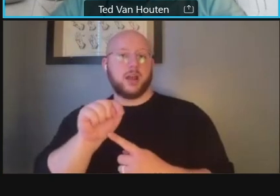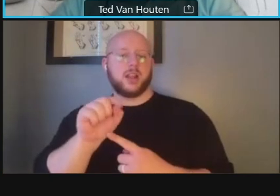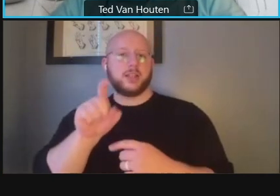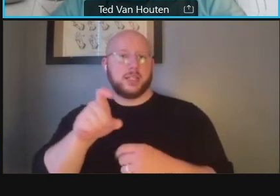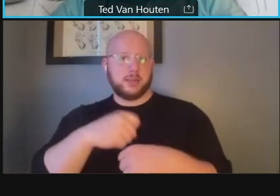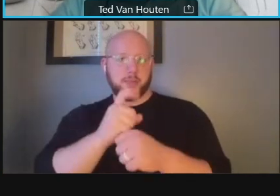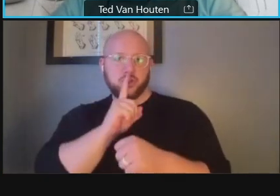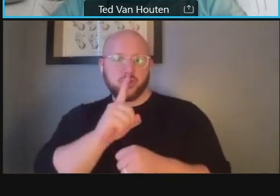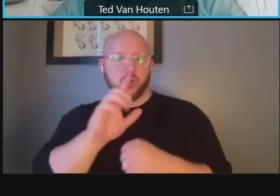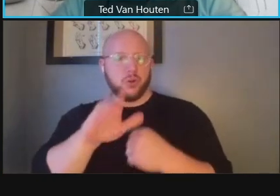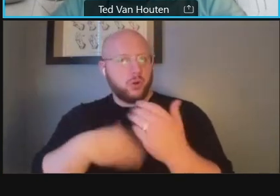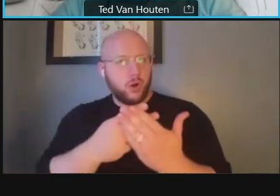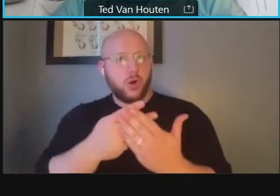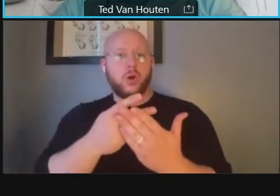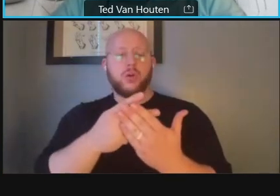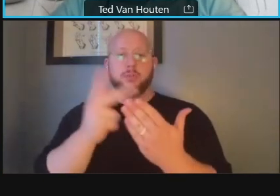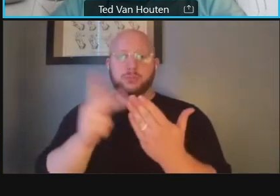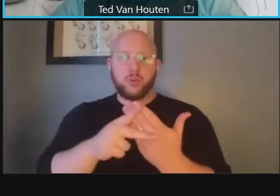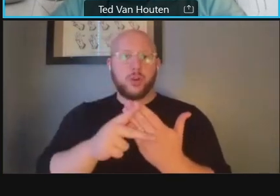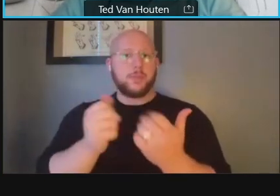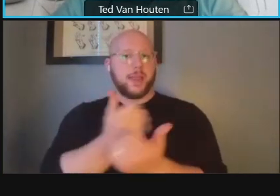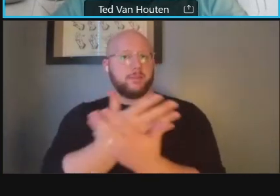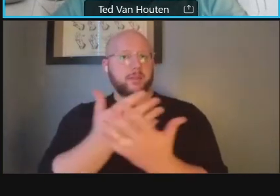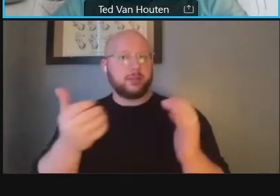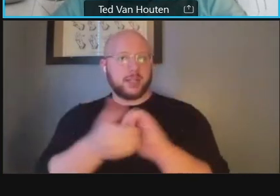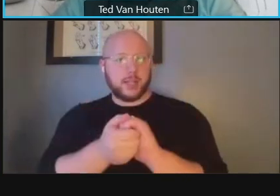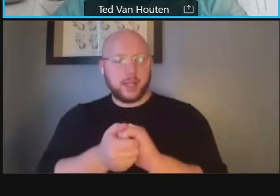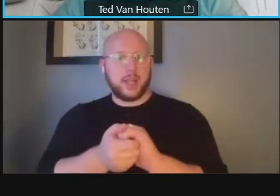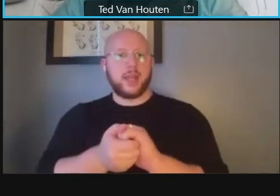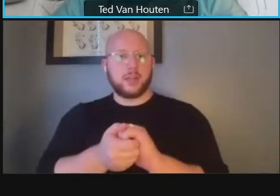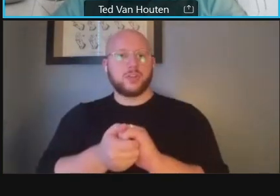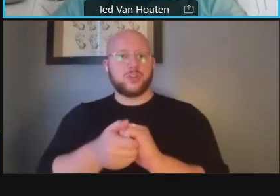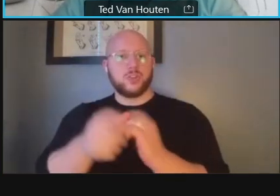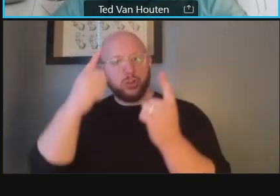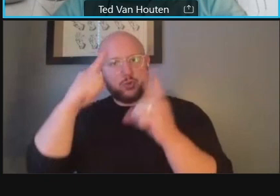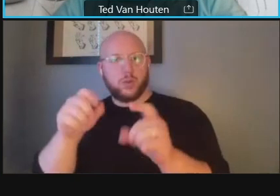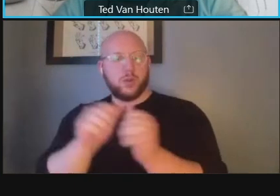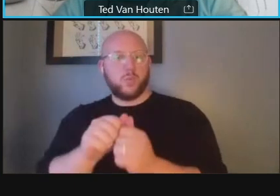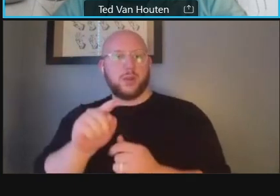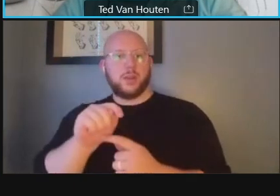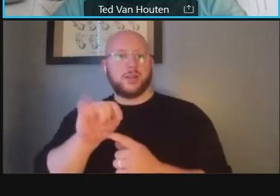activities and public meetings are connected in compliance with title vi the civil rights act um